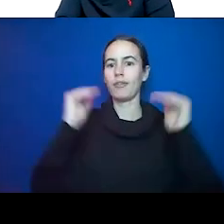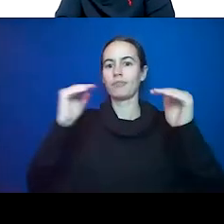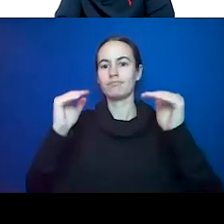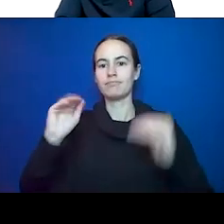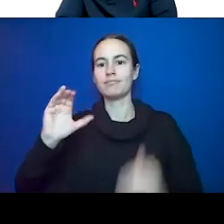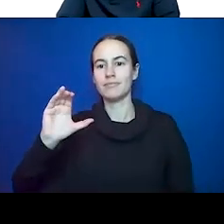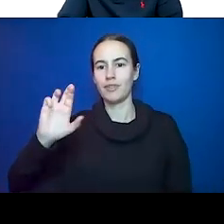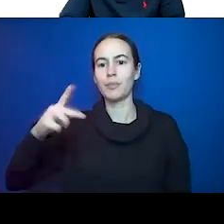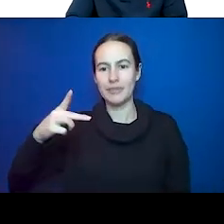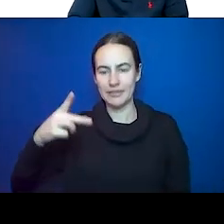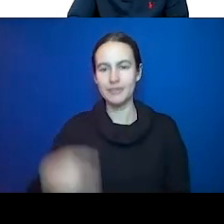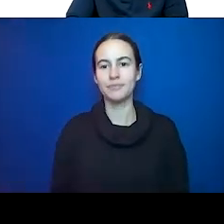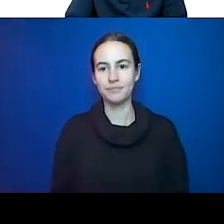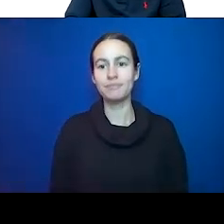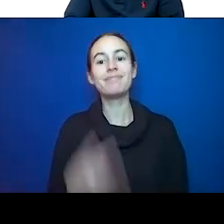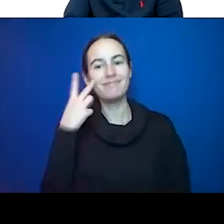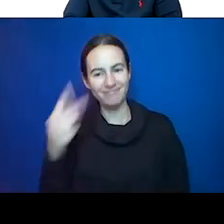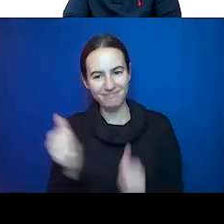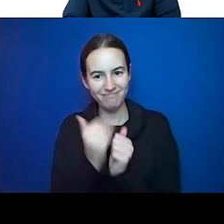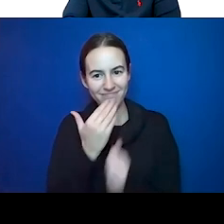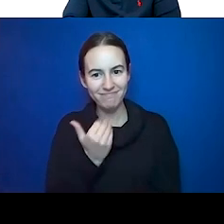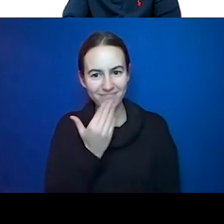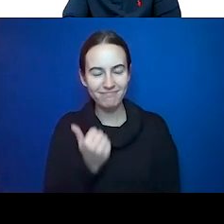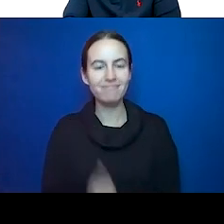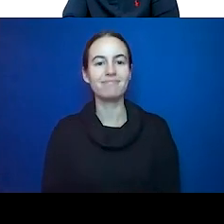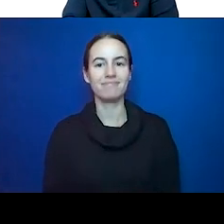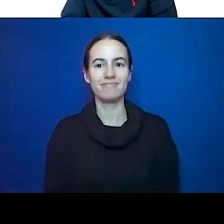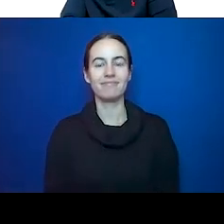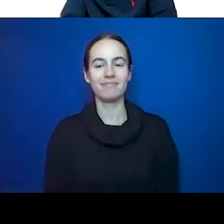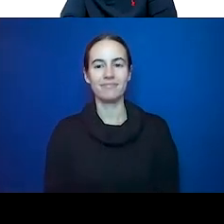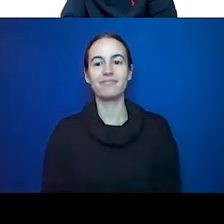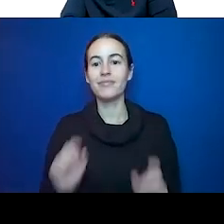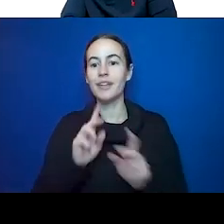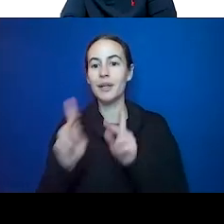diabetes, we see it in folks who eat too much white bread, too